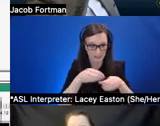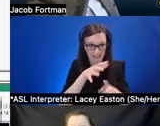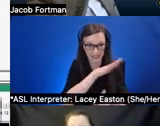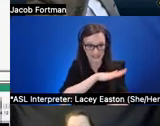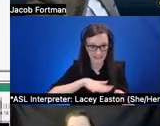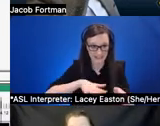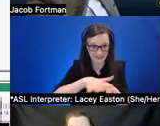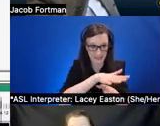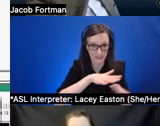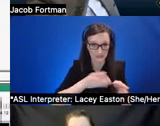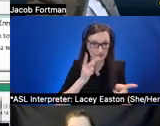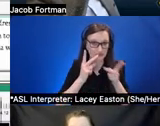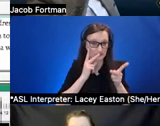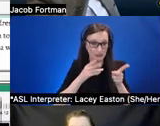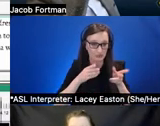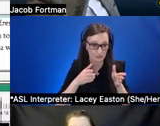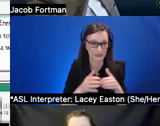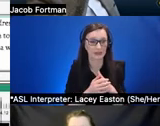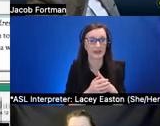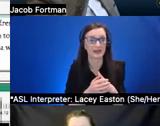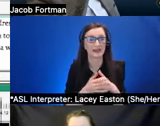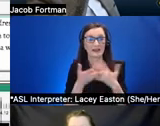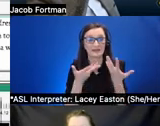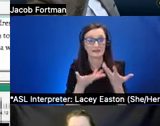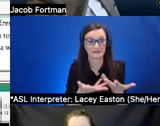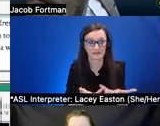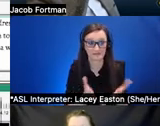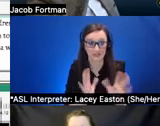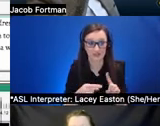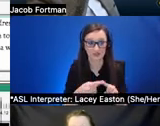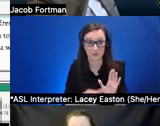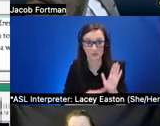after that when you know eventually when we present these kind of what we call spatial